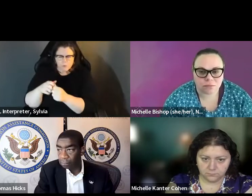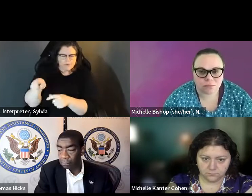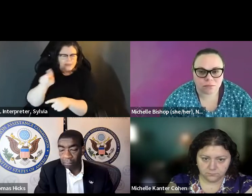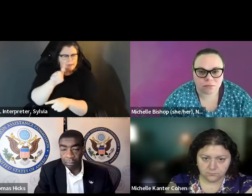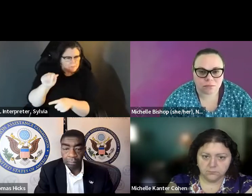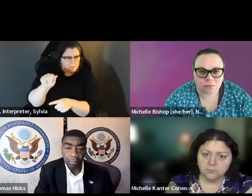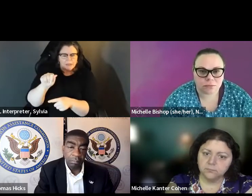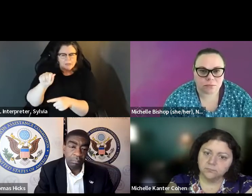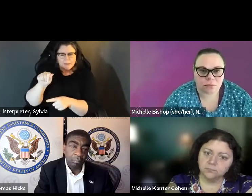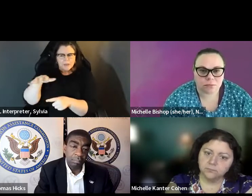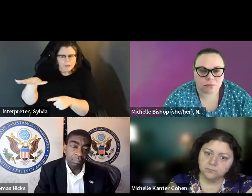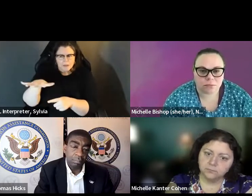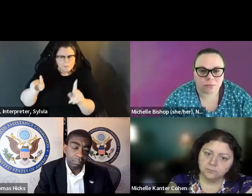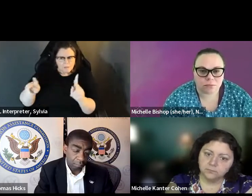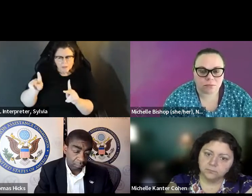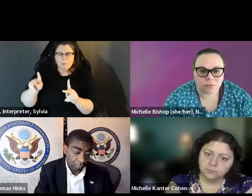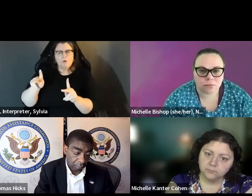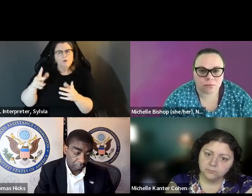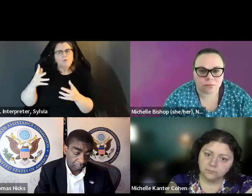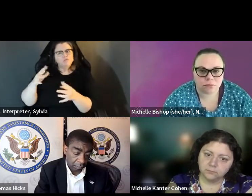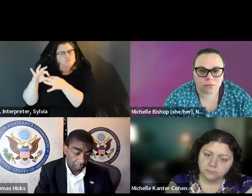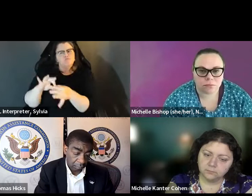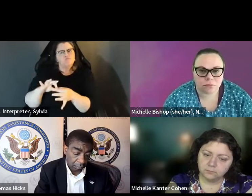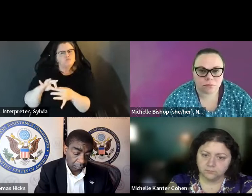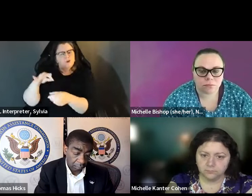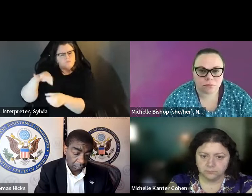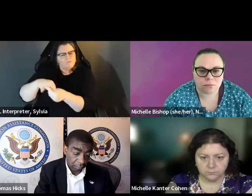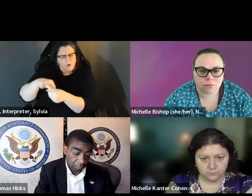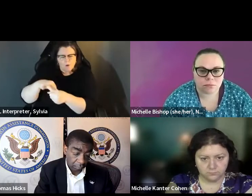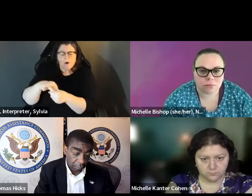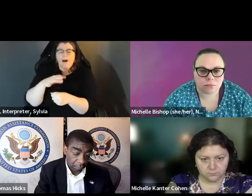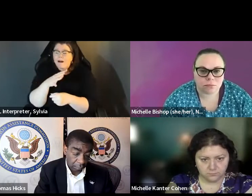've seen and the conclusions you've been able to draw about the disability community and voting. And as you're